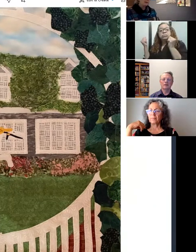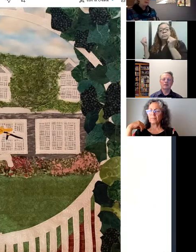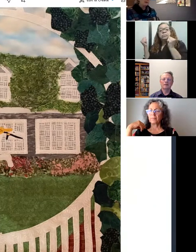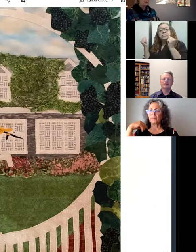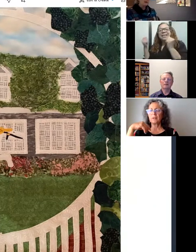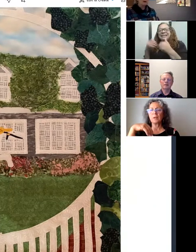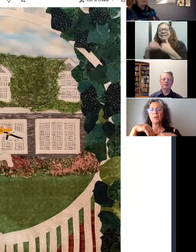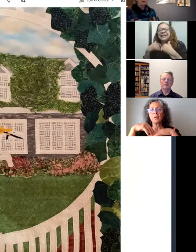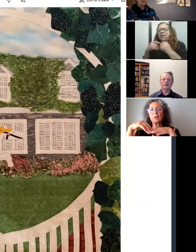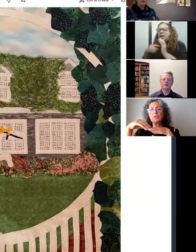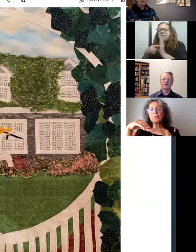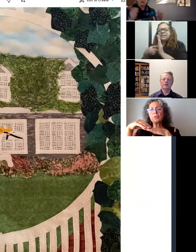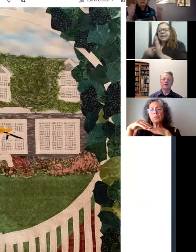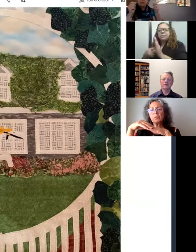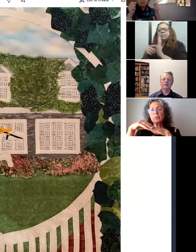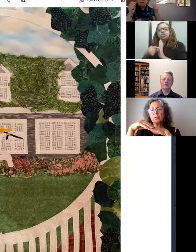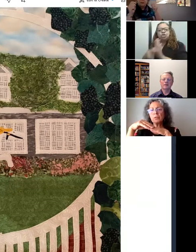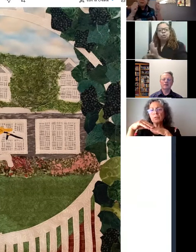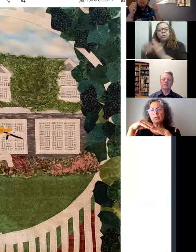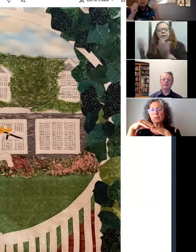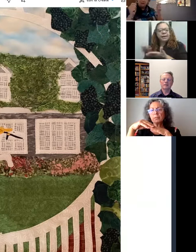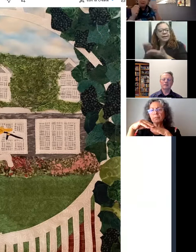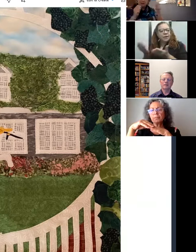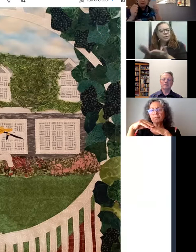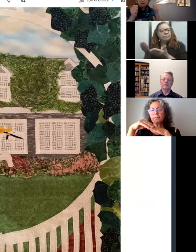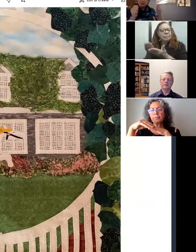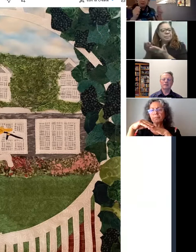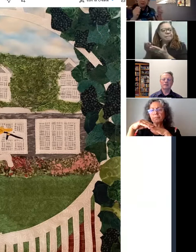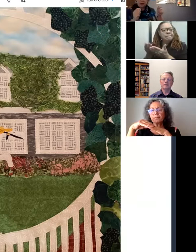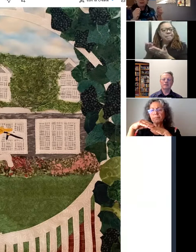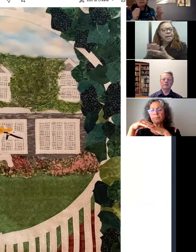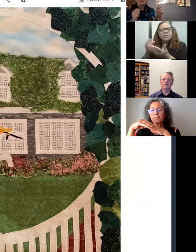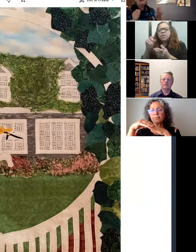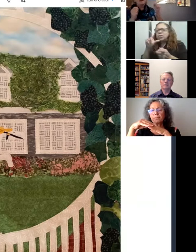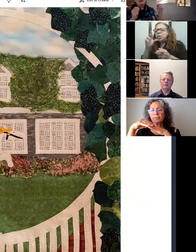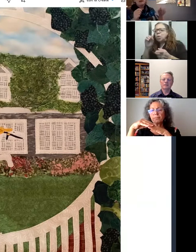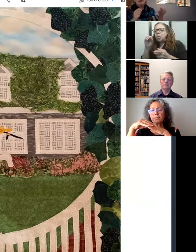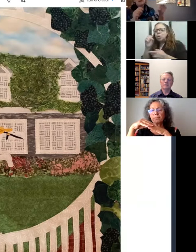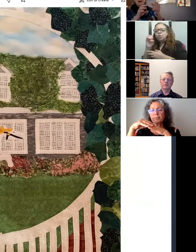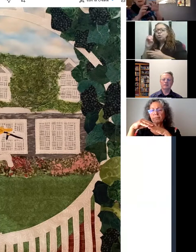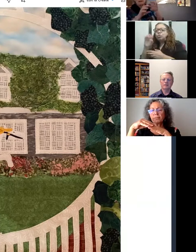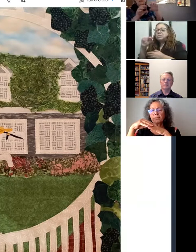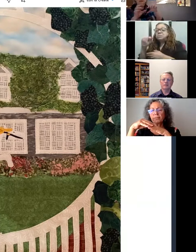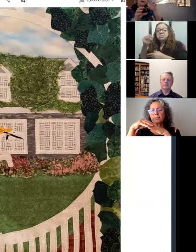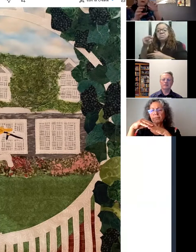here. Um, it's just this piece of loose thread, and then I sort of cut it,